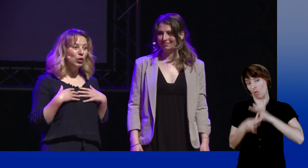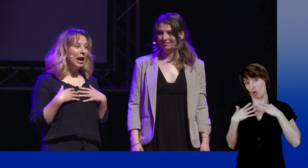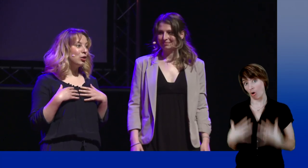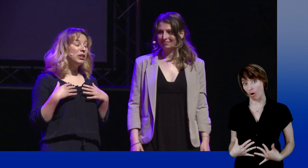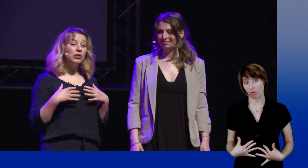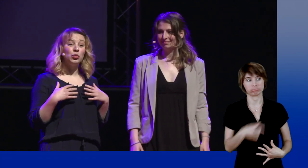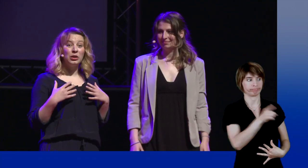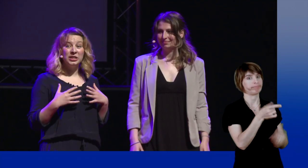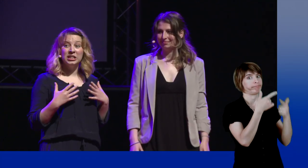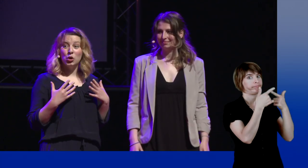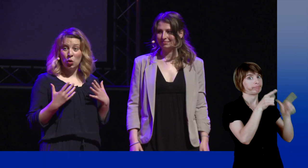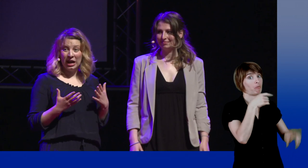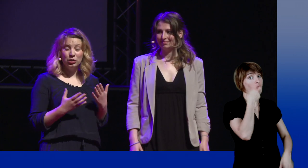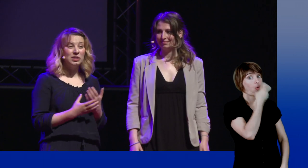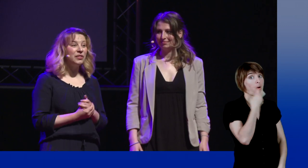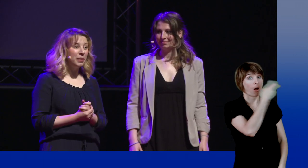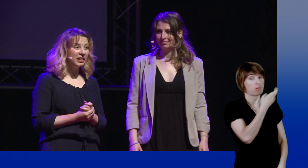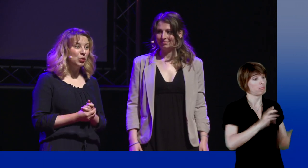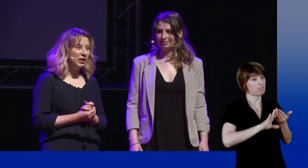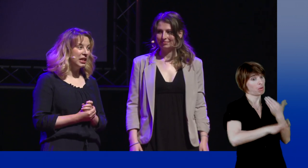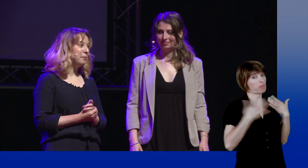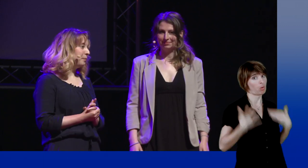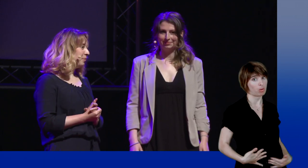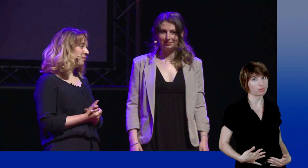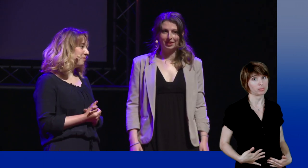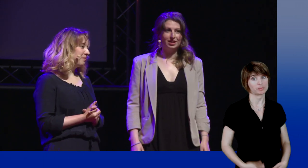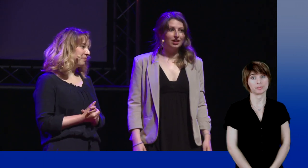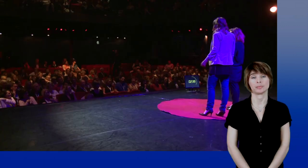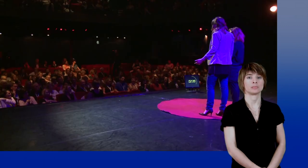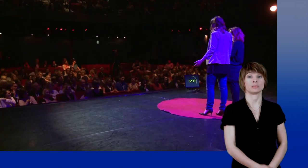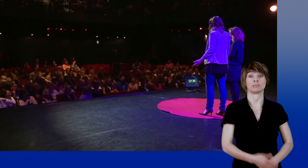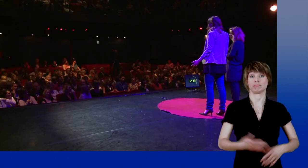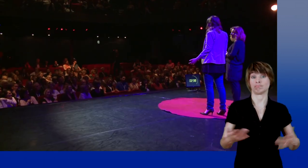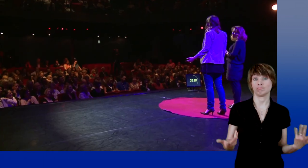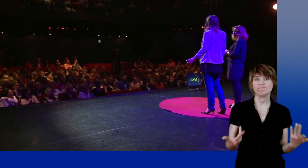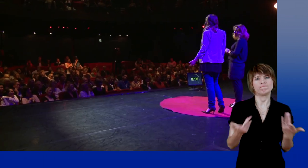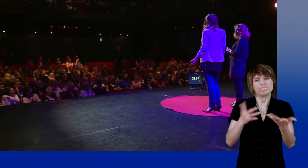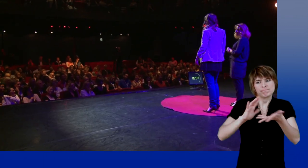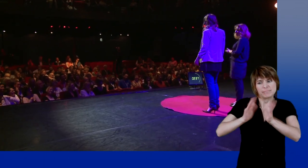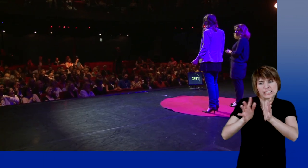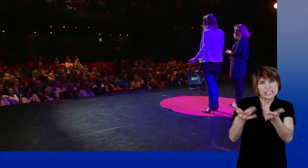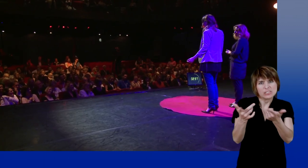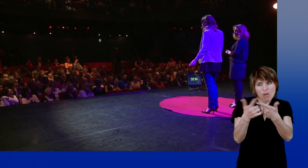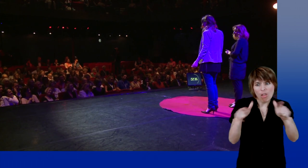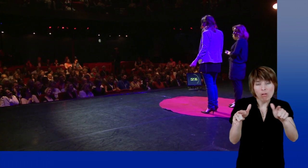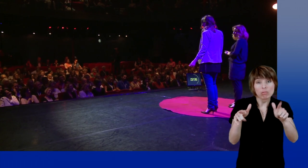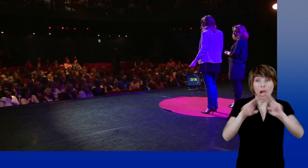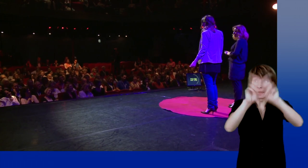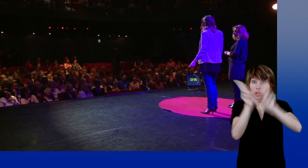which linguistic oral communication made us lose and forget. Moreover, even though sign language isn't international,